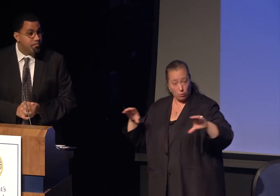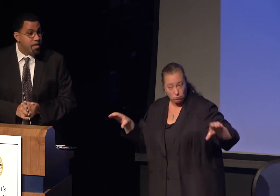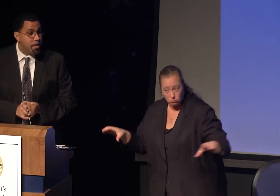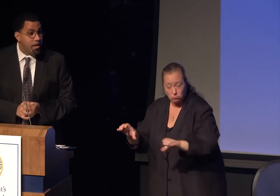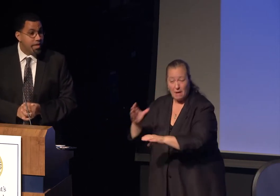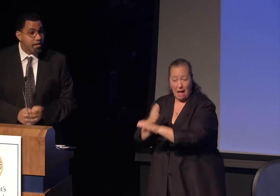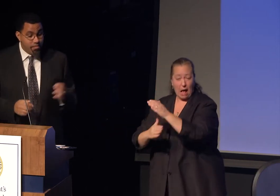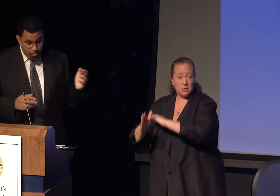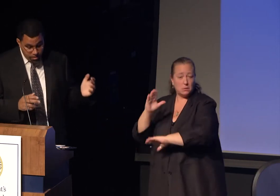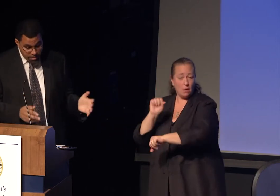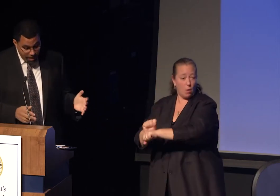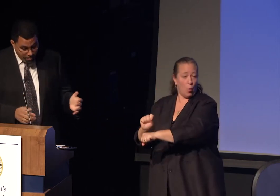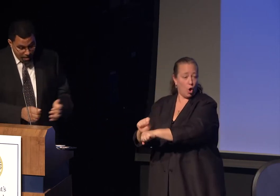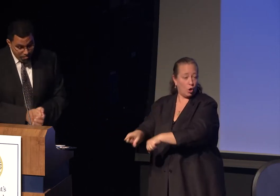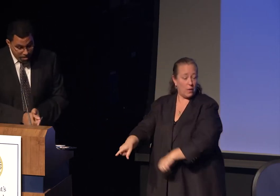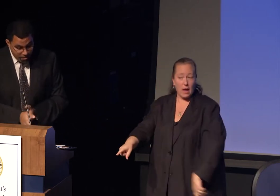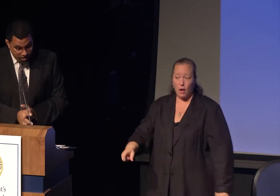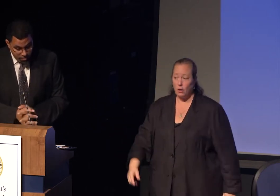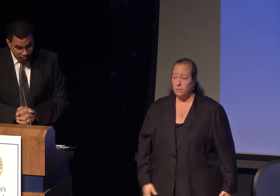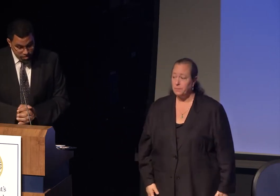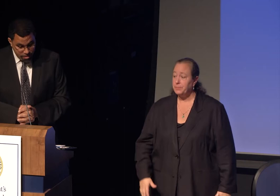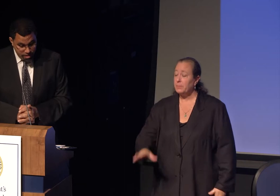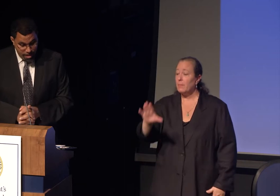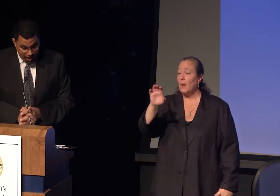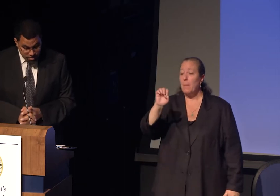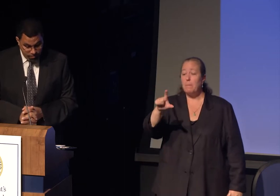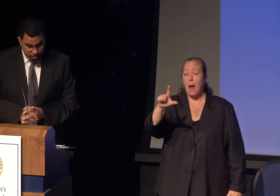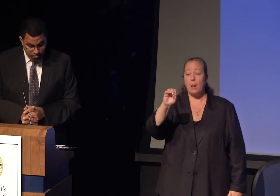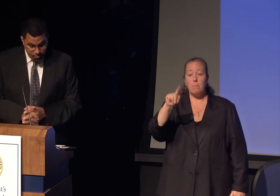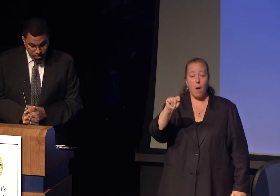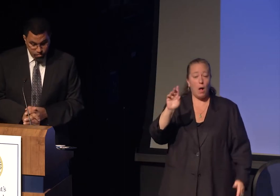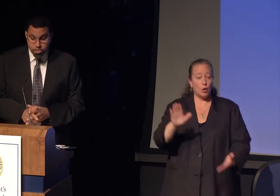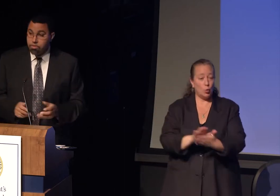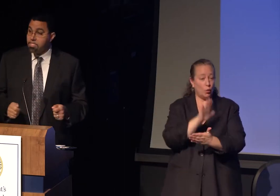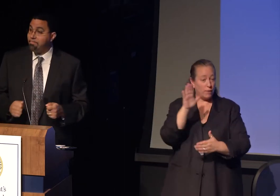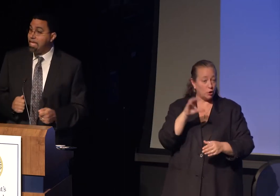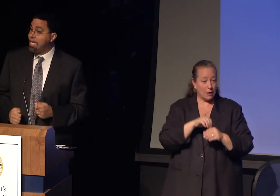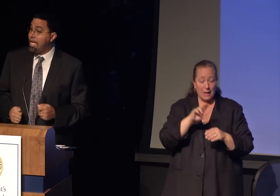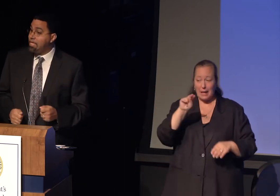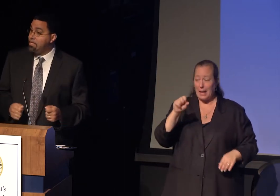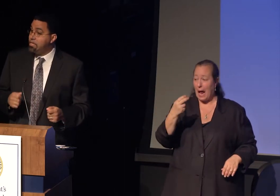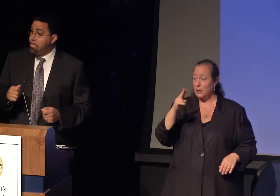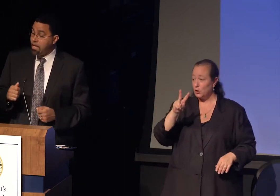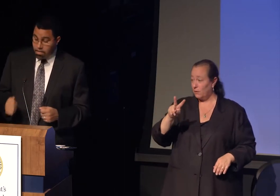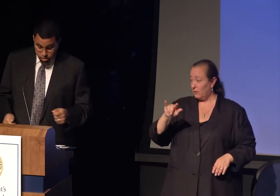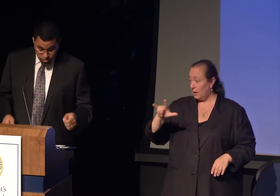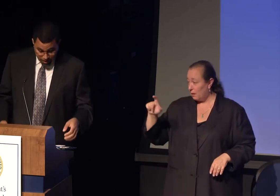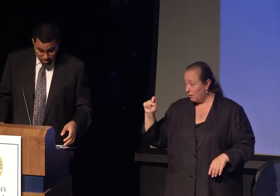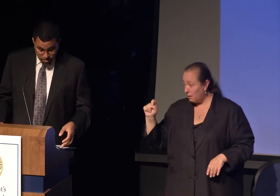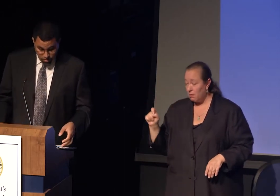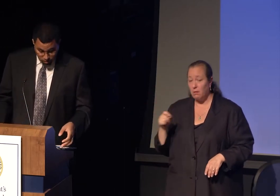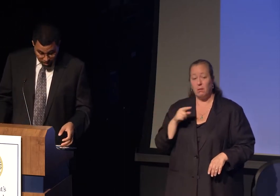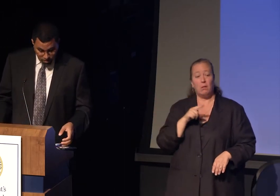I think of the work that's happening at Belmont University in Nashville, where students have dedicated two nights a week over five winter months